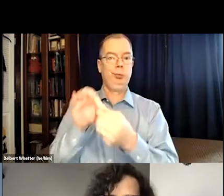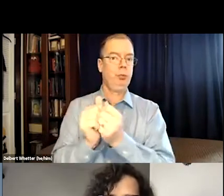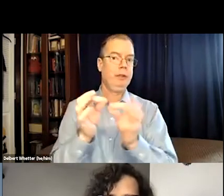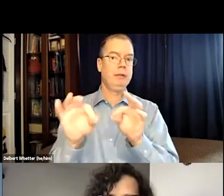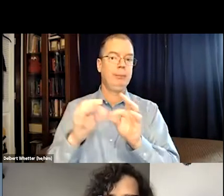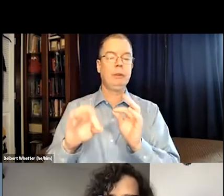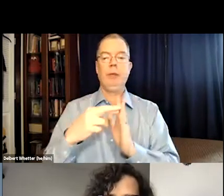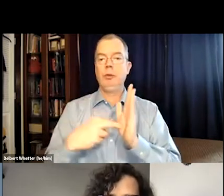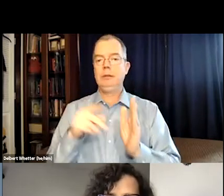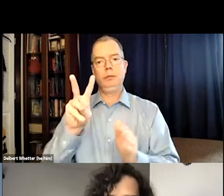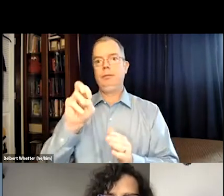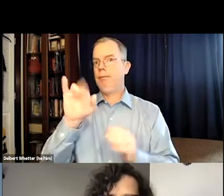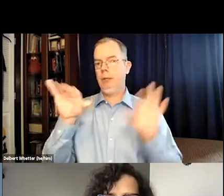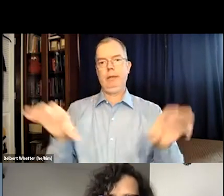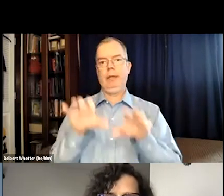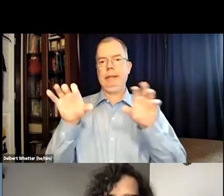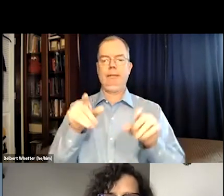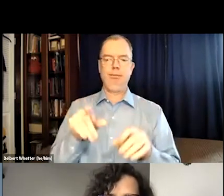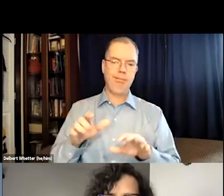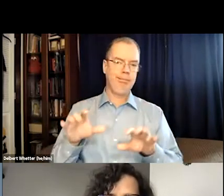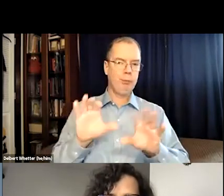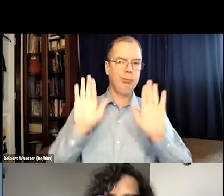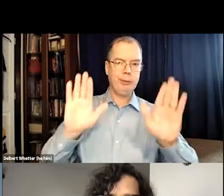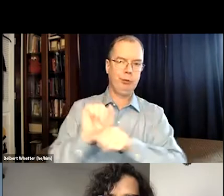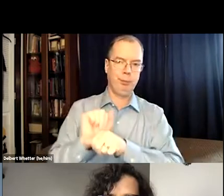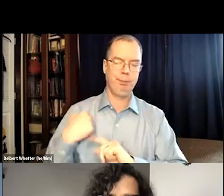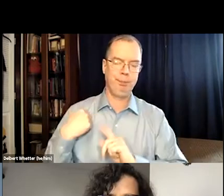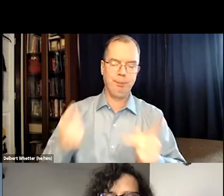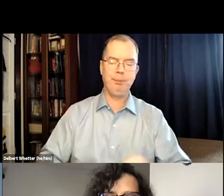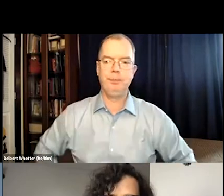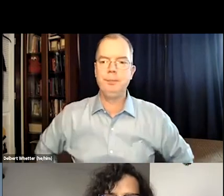So keep an eye on what the NAD is doing on relating to captioning regulations.